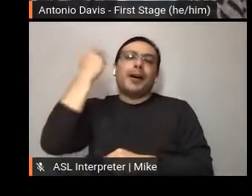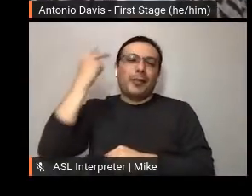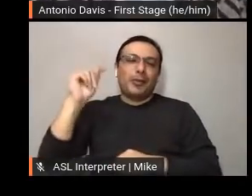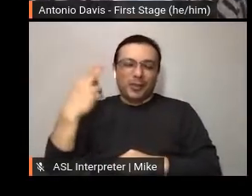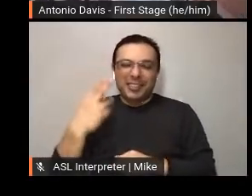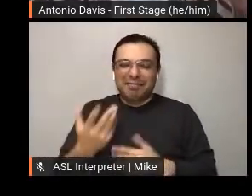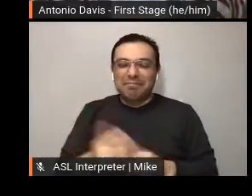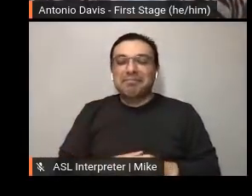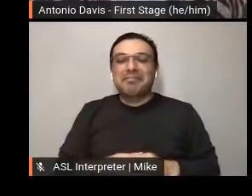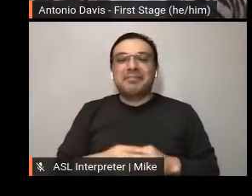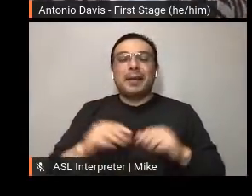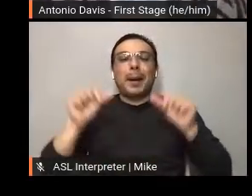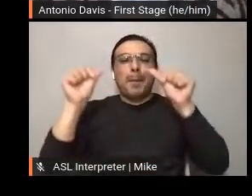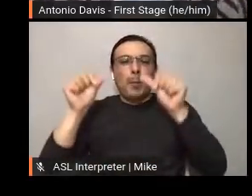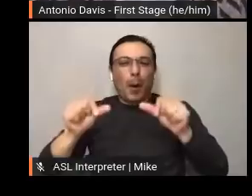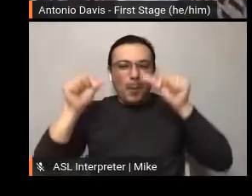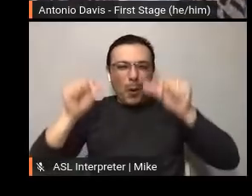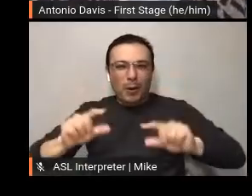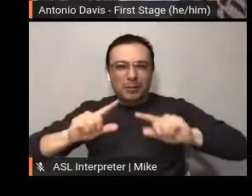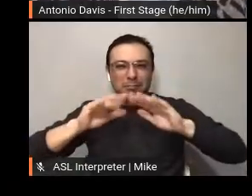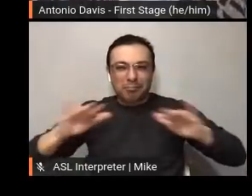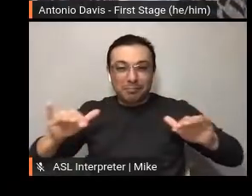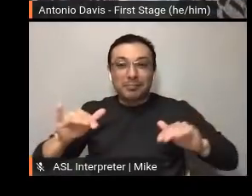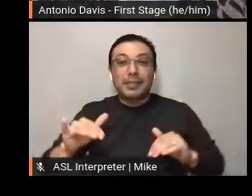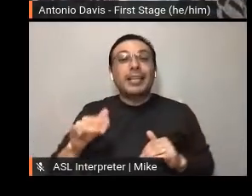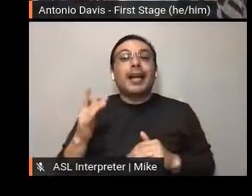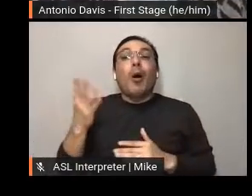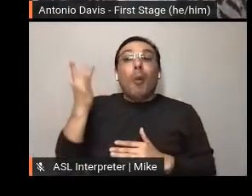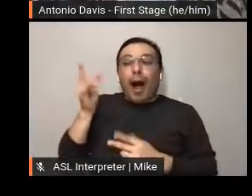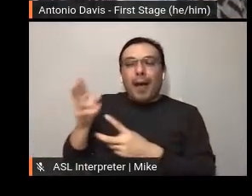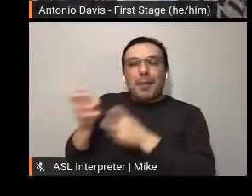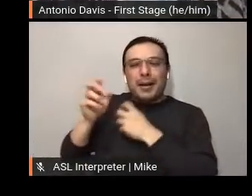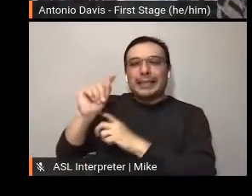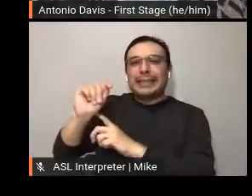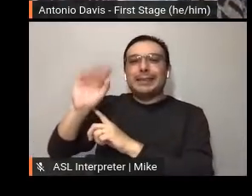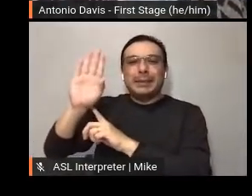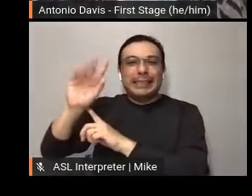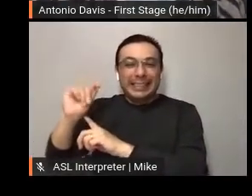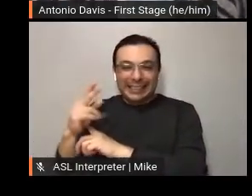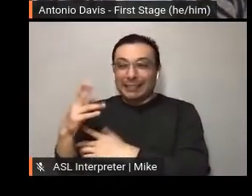to elevate the TBT trend, further engage with our audience, and